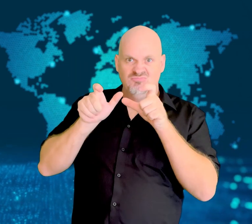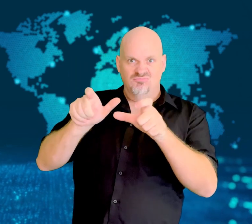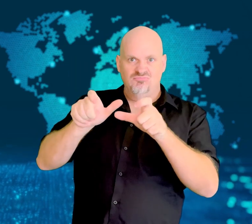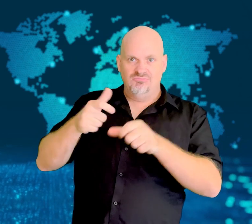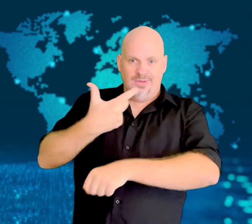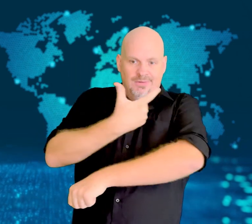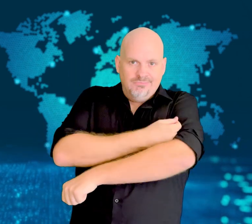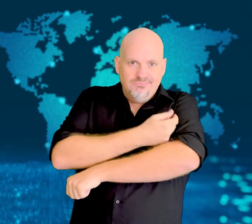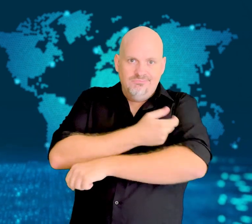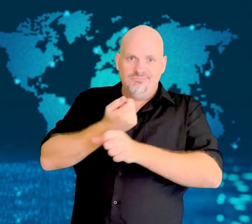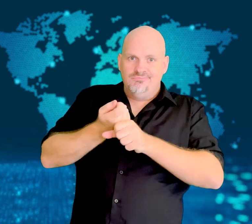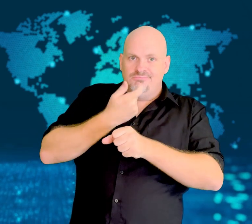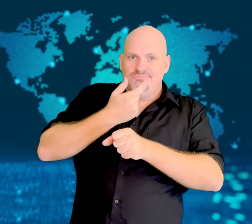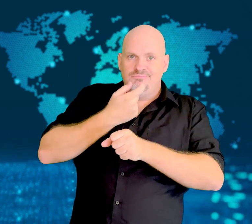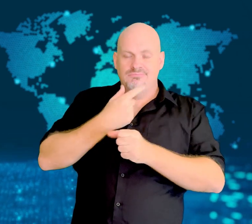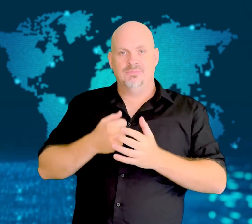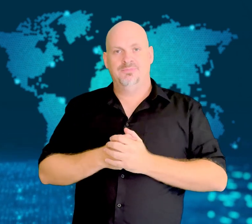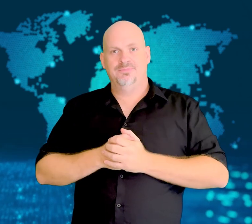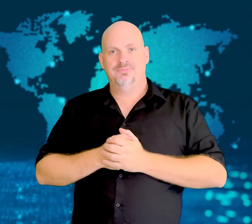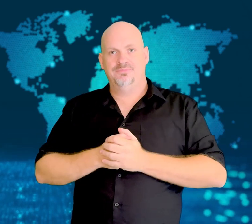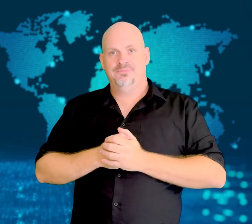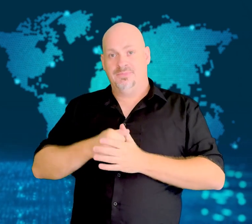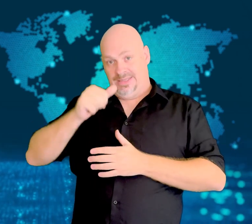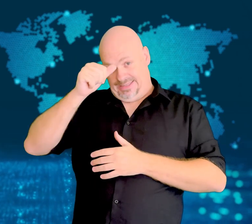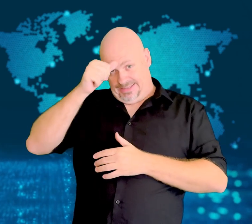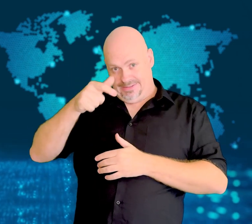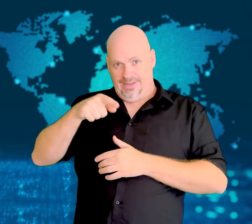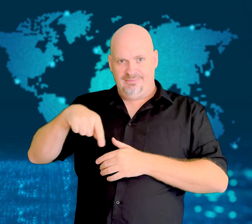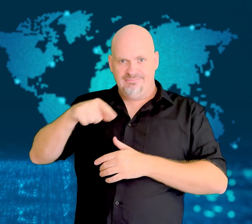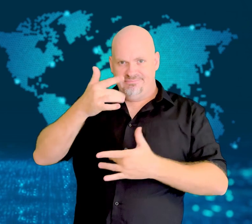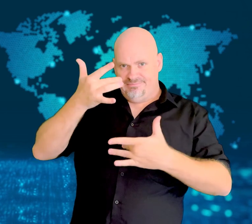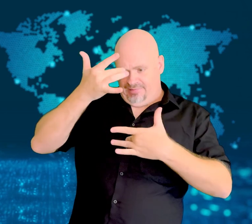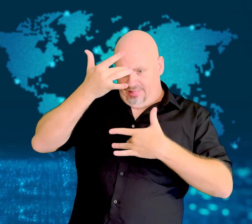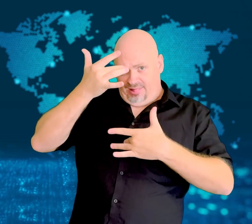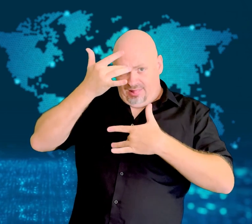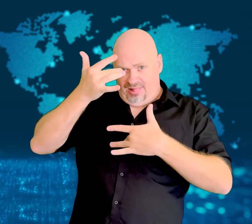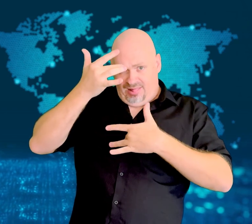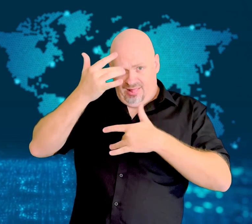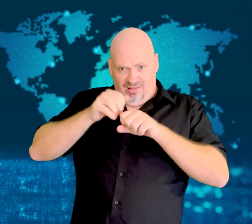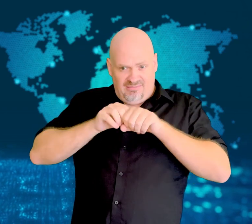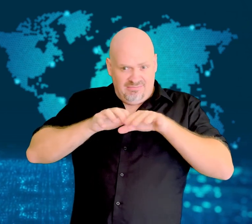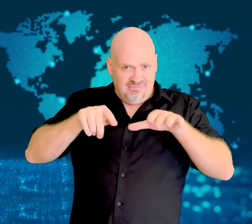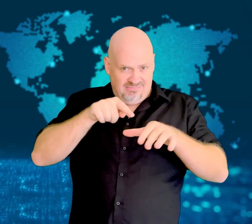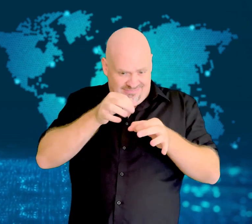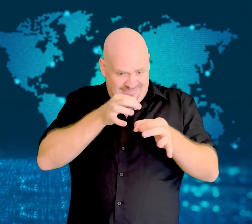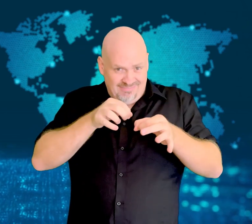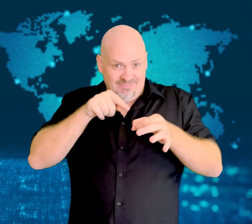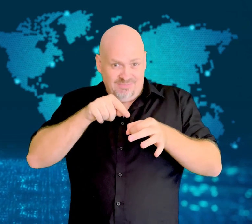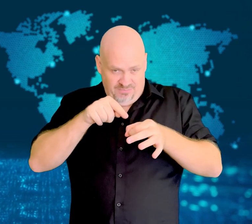Antibiotic-resistant neonatal infections in India have caused